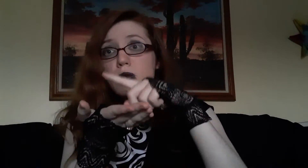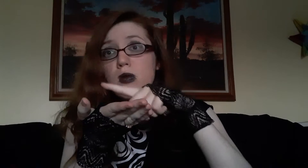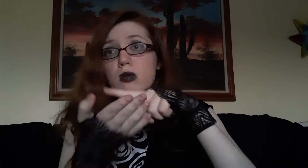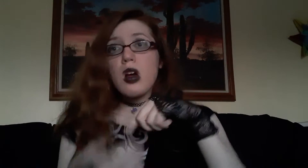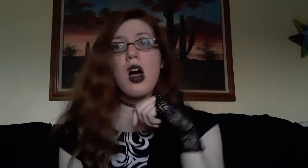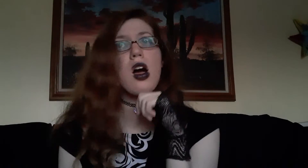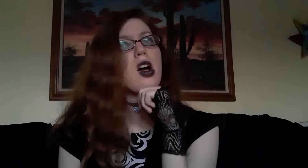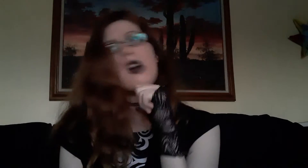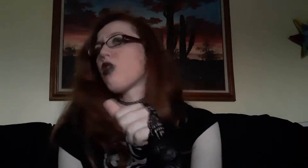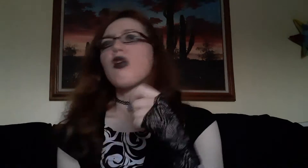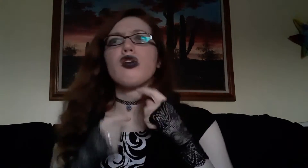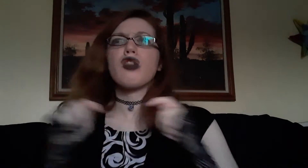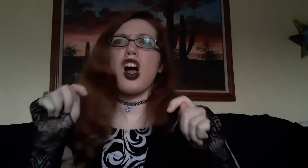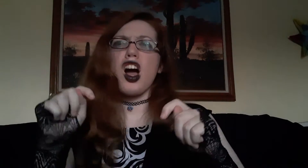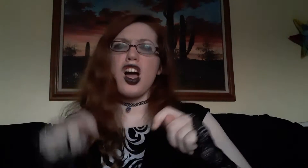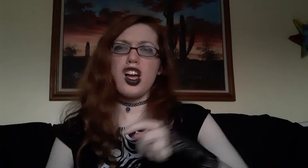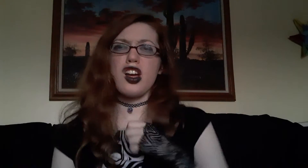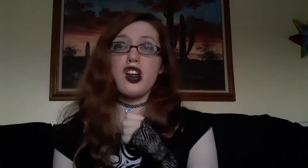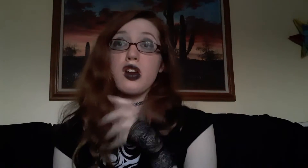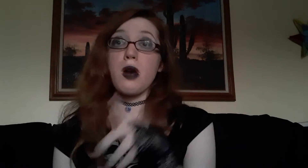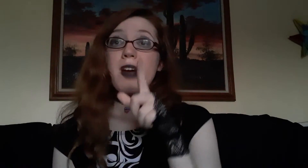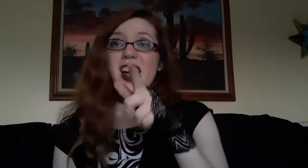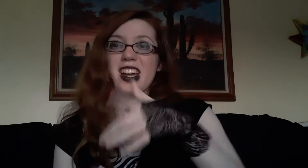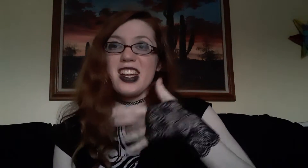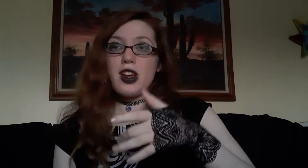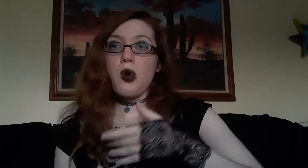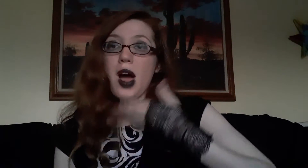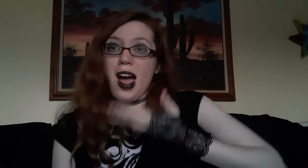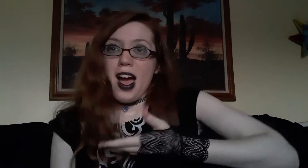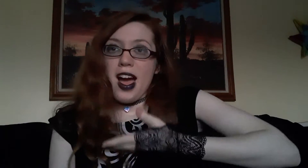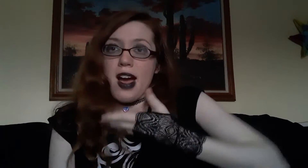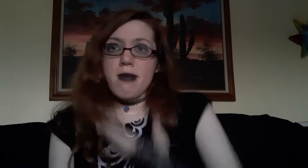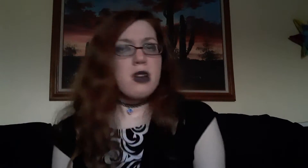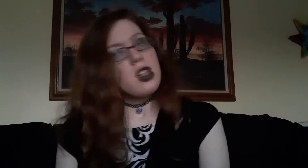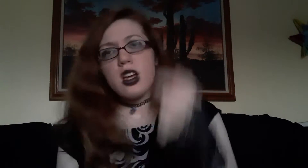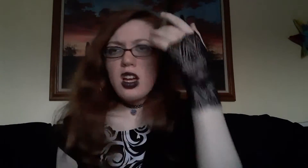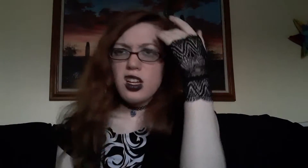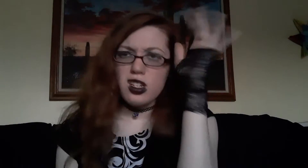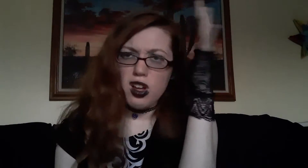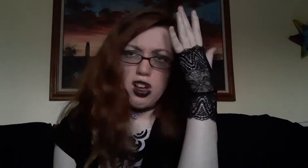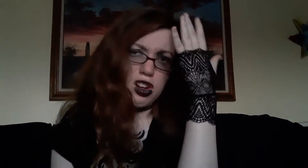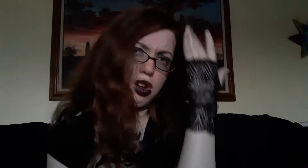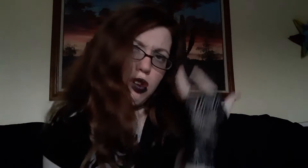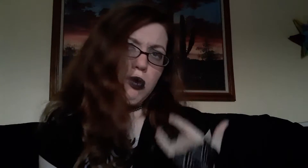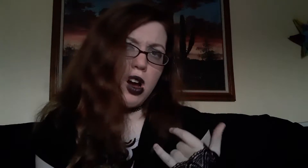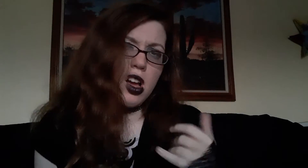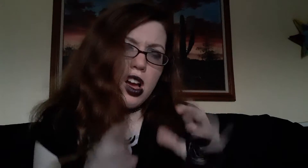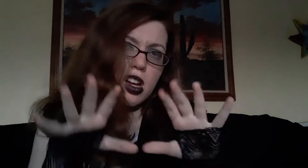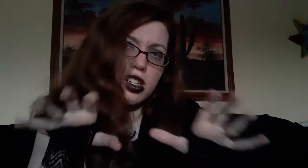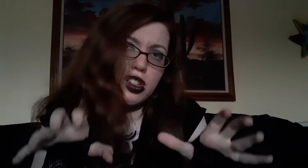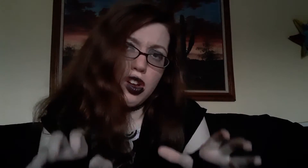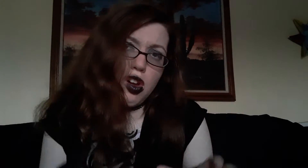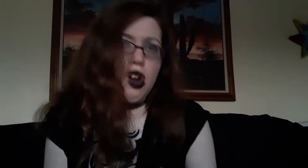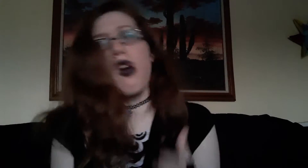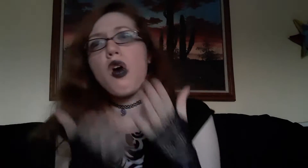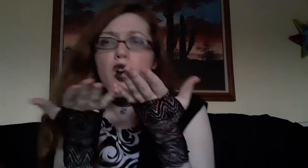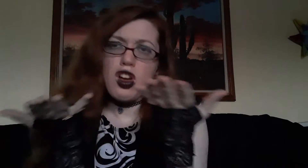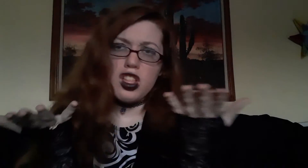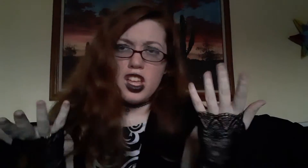SOMETIMES, NOT TRY MAKE ME HAPPY. HAPPY, I DON'T-KNOW DON'T-KNOW WHY I DO I DO, THINGS I DO